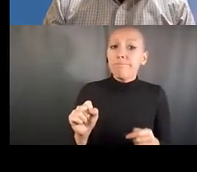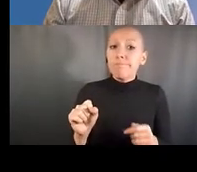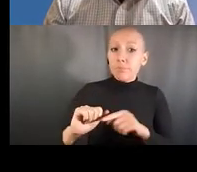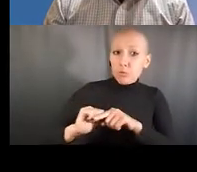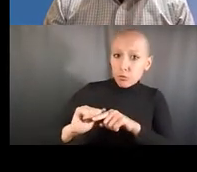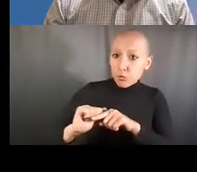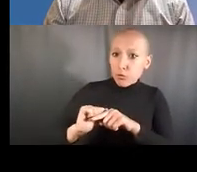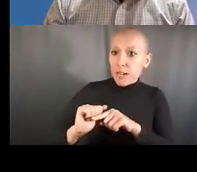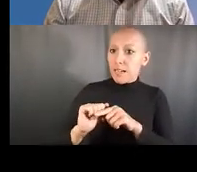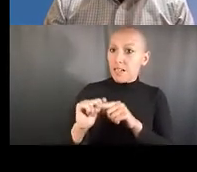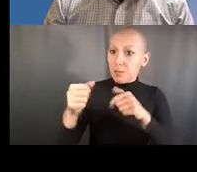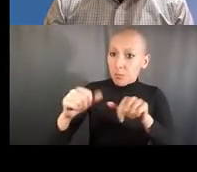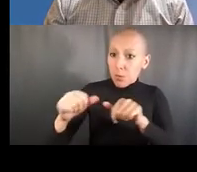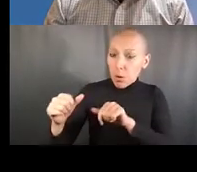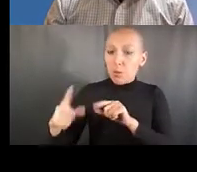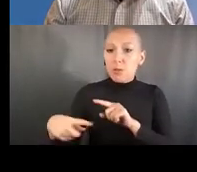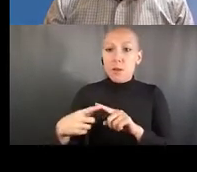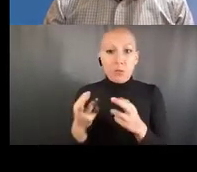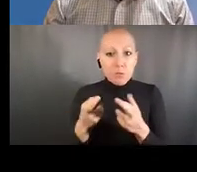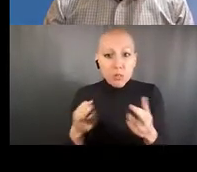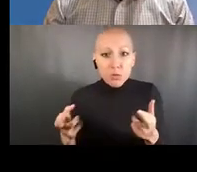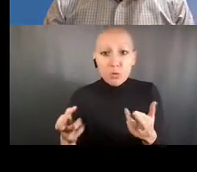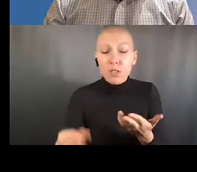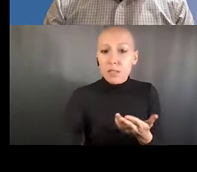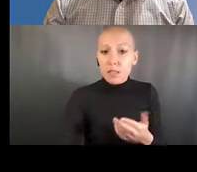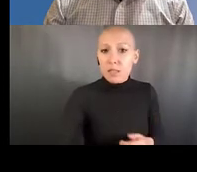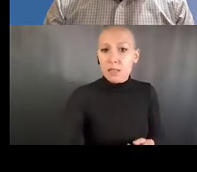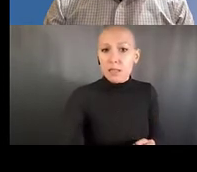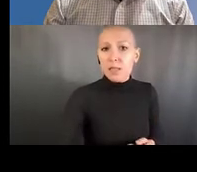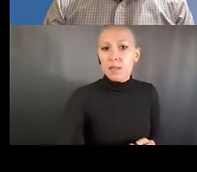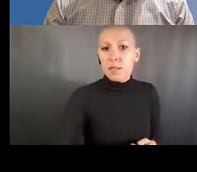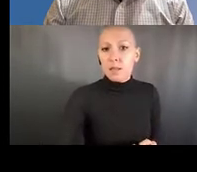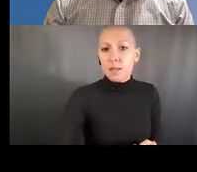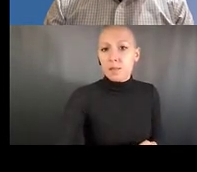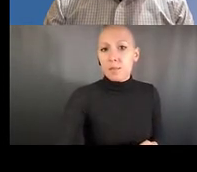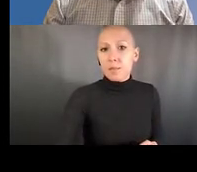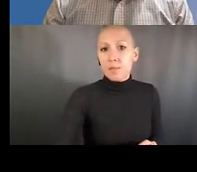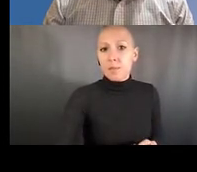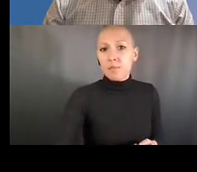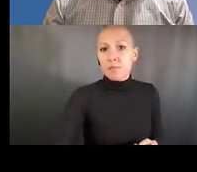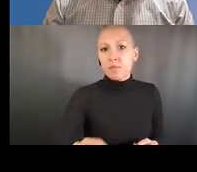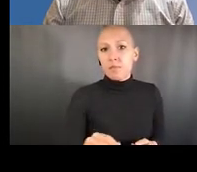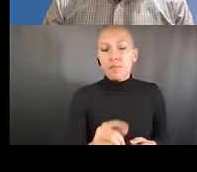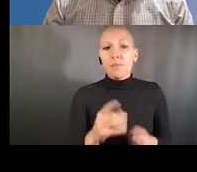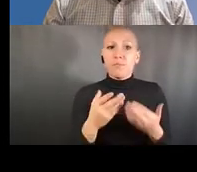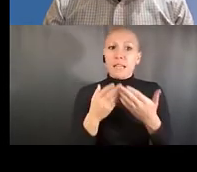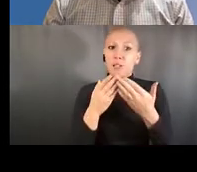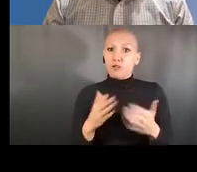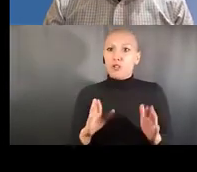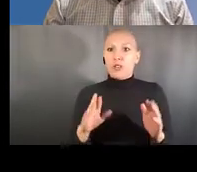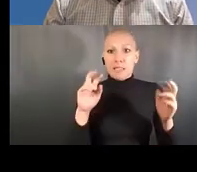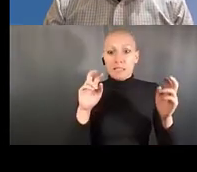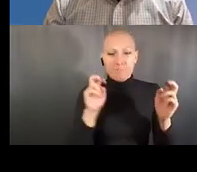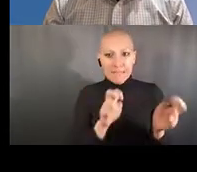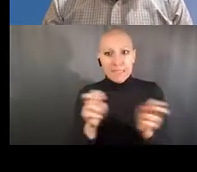in the program consideration section of our training FOAs, it says safety and research training should encompass all of these things,